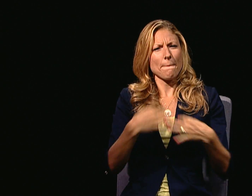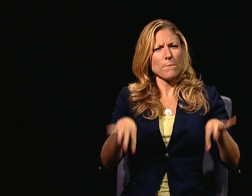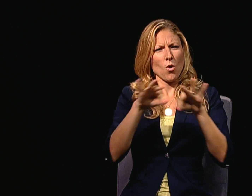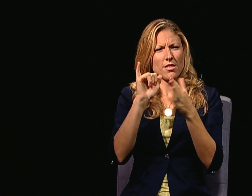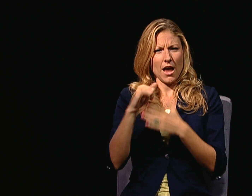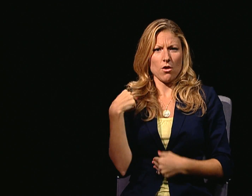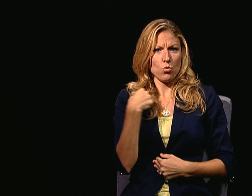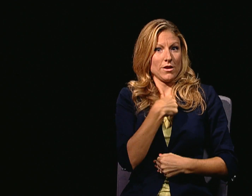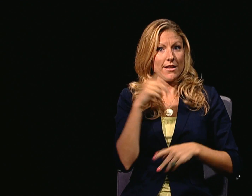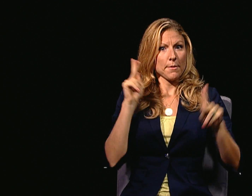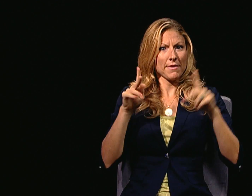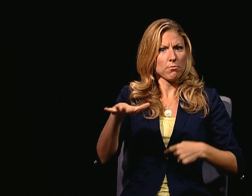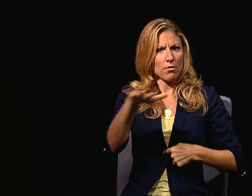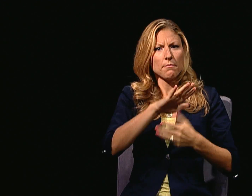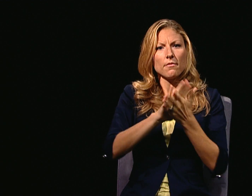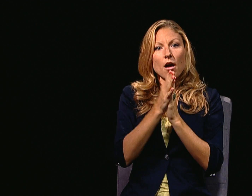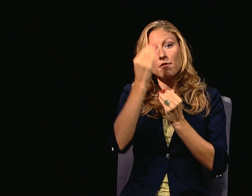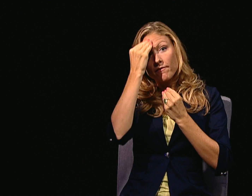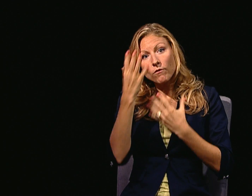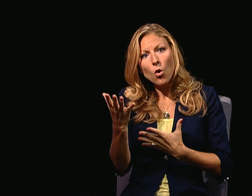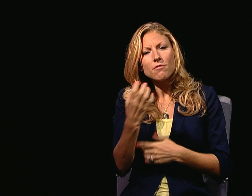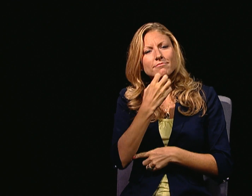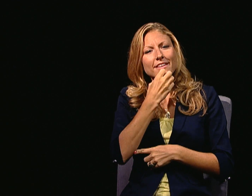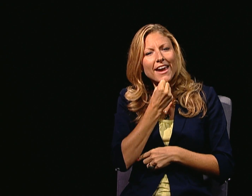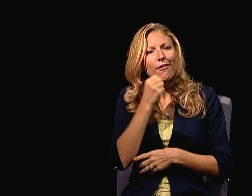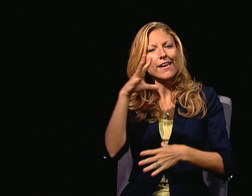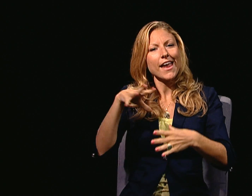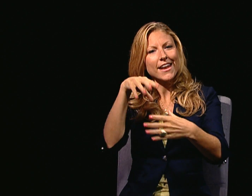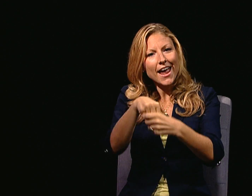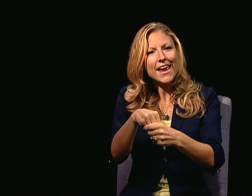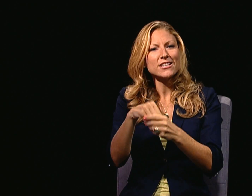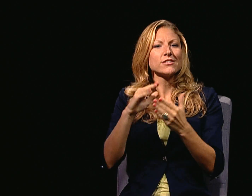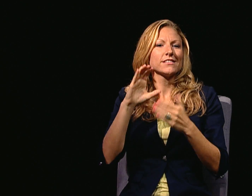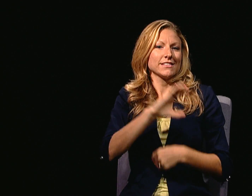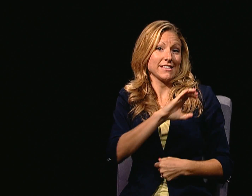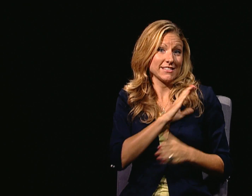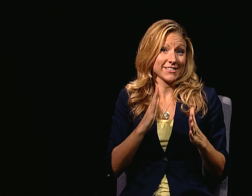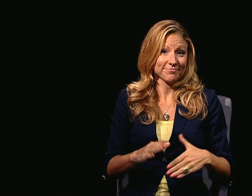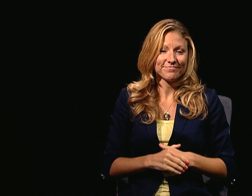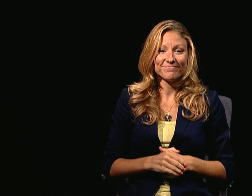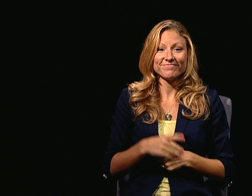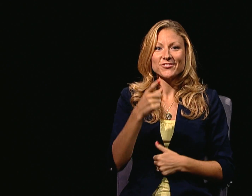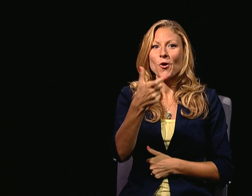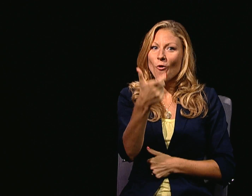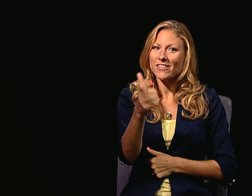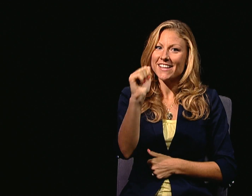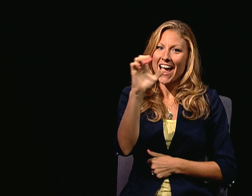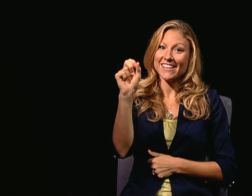THAT WE, THE PEOPLE, BECOME INFORMED, CARING, ENGAGED CITIZENS.